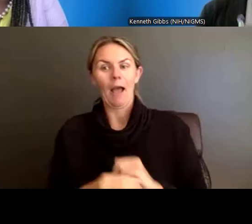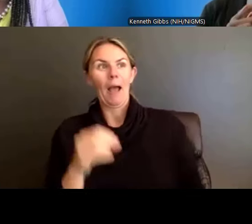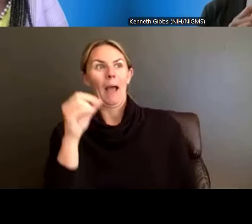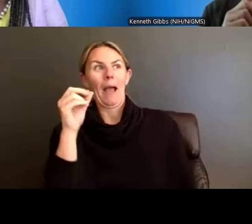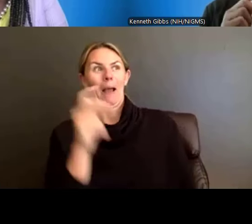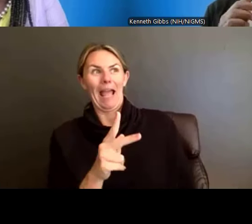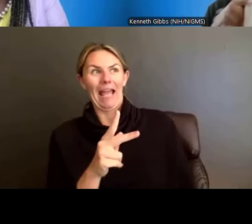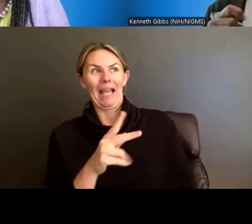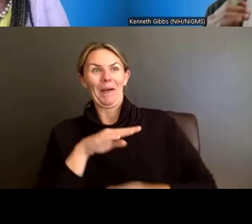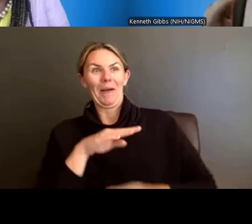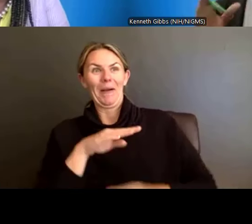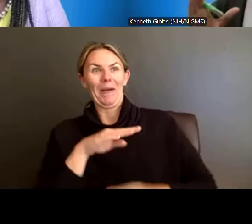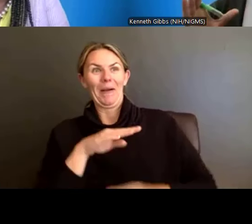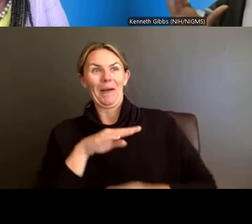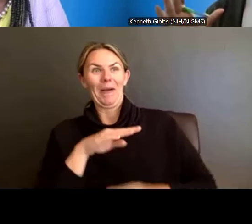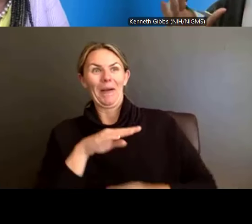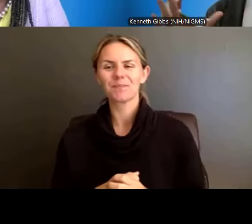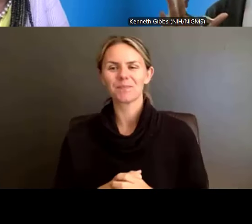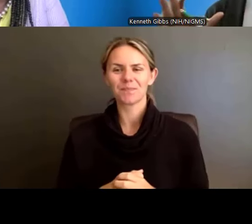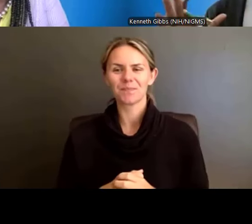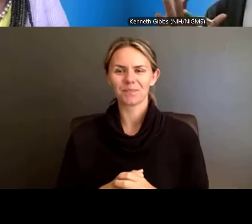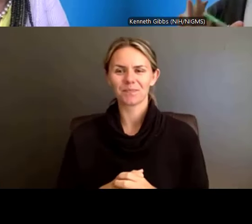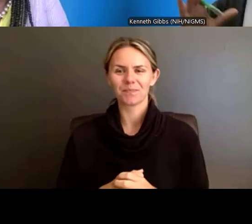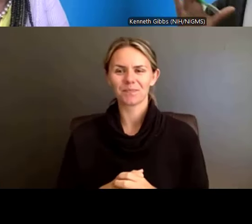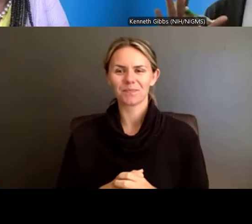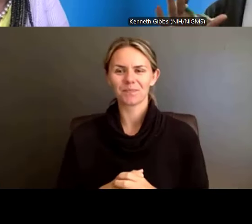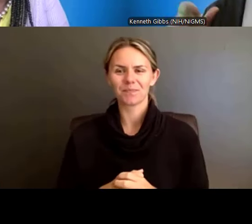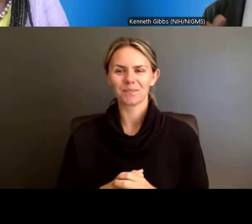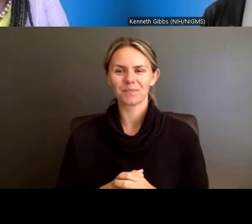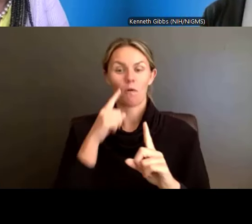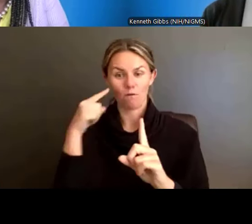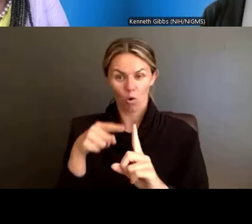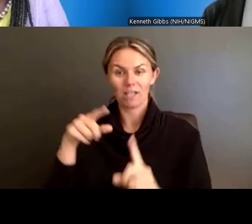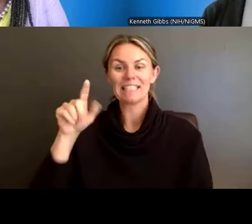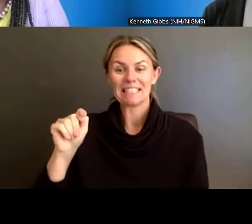Table -- for a predoc, T32 -- T32, predoc first up.